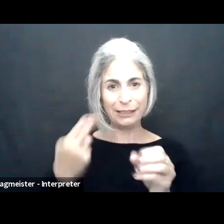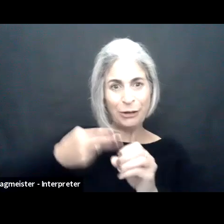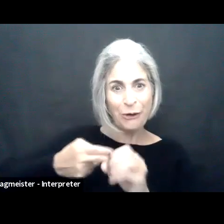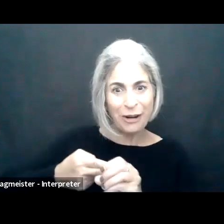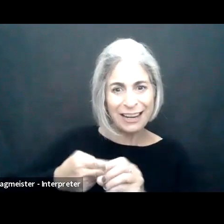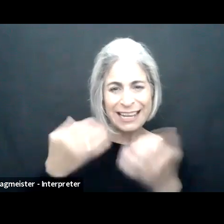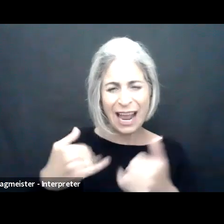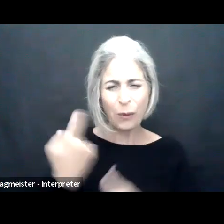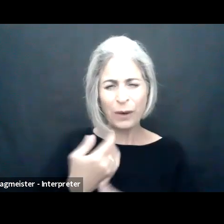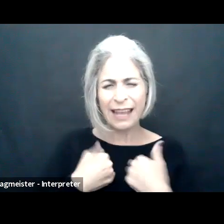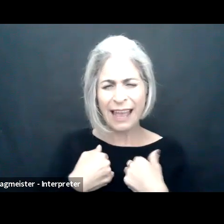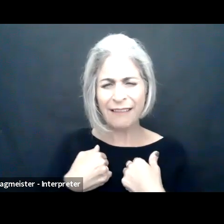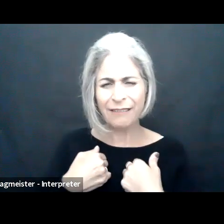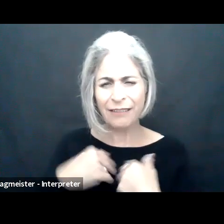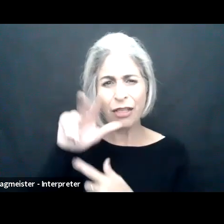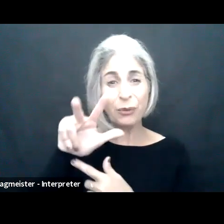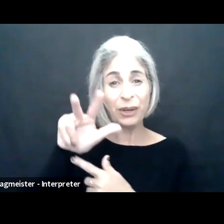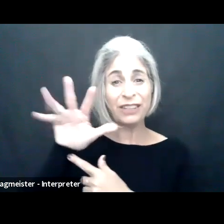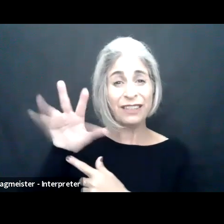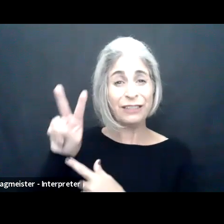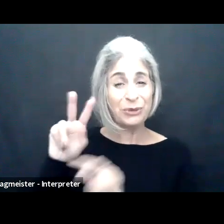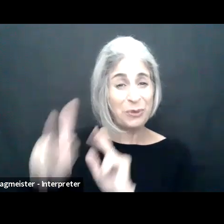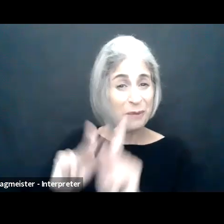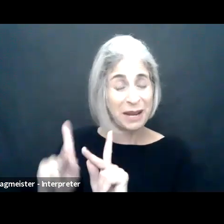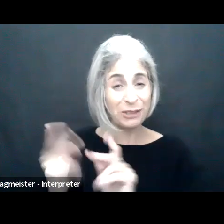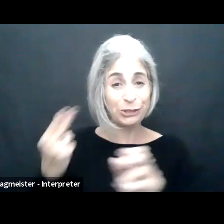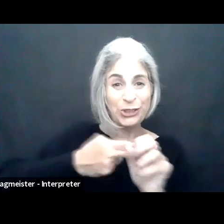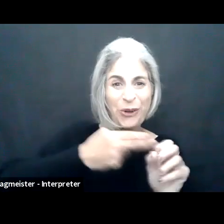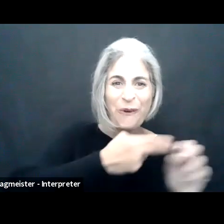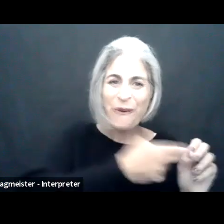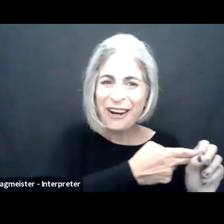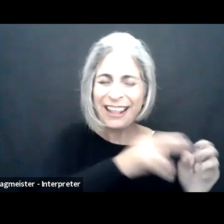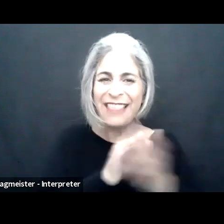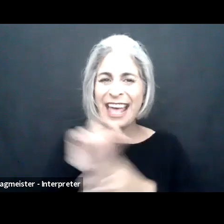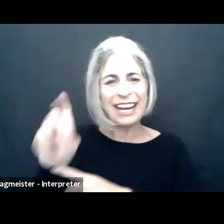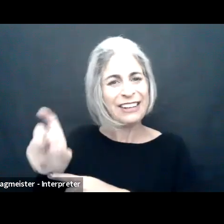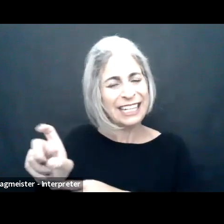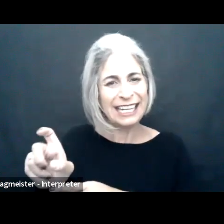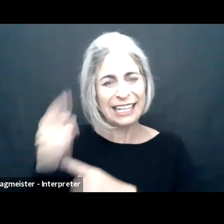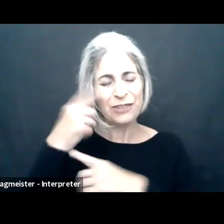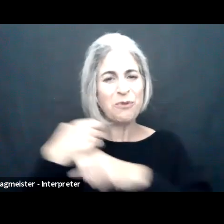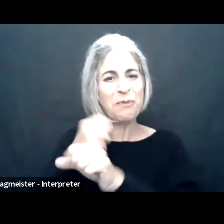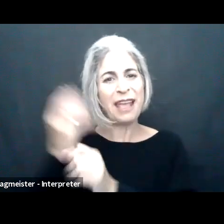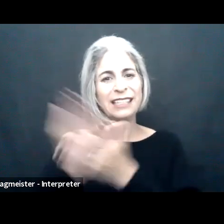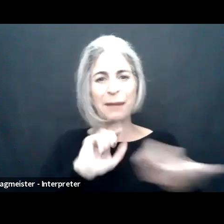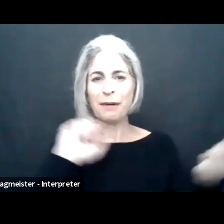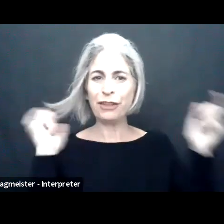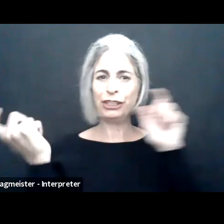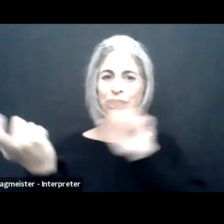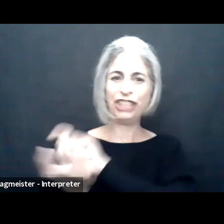in the participant box. And at this point we're already at 352 of the people that are needed to make